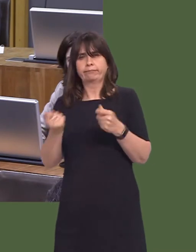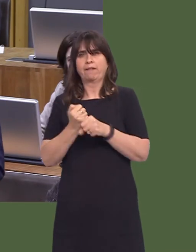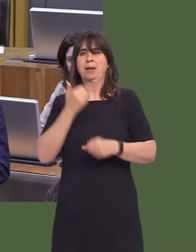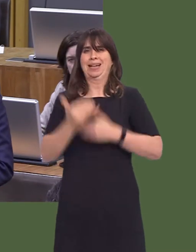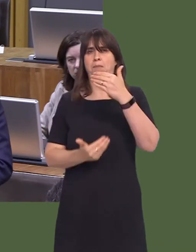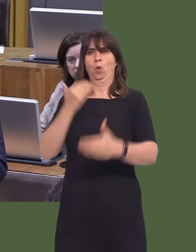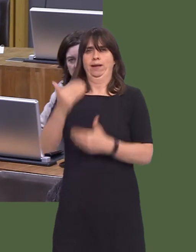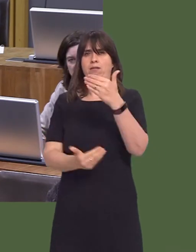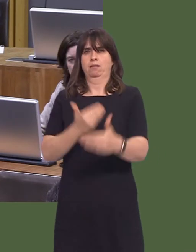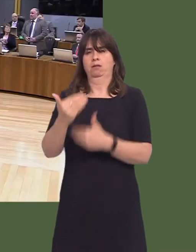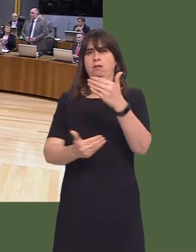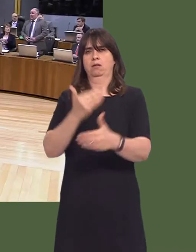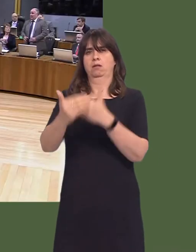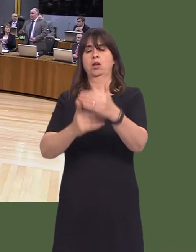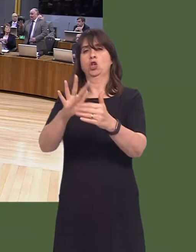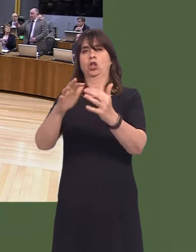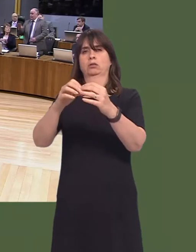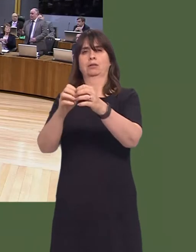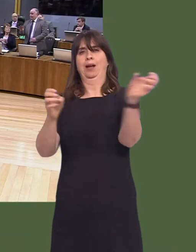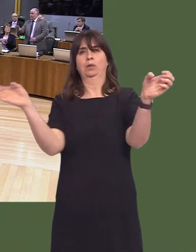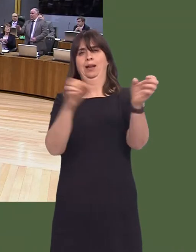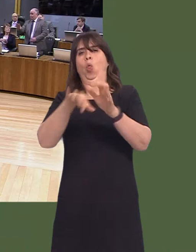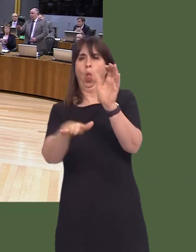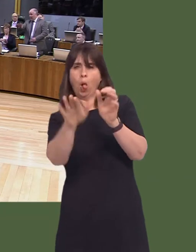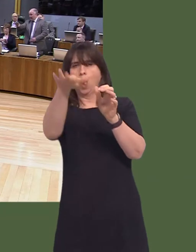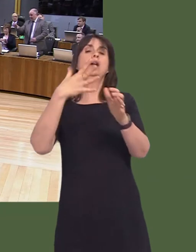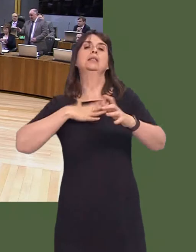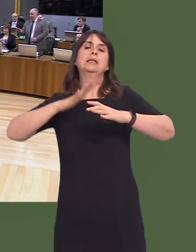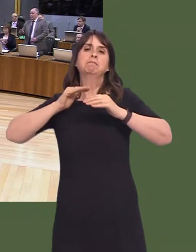I've said many times in this place, I might disagree politically with you and the Members